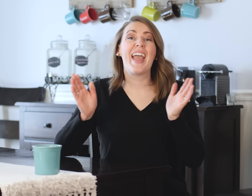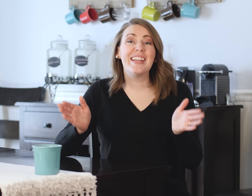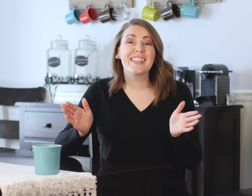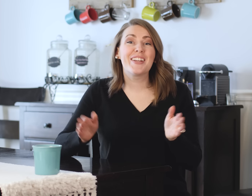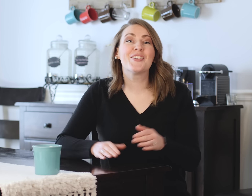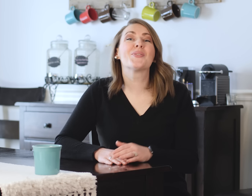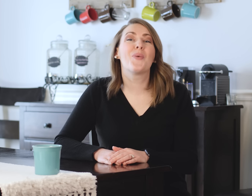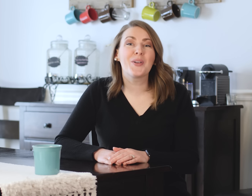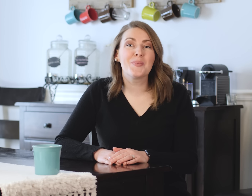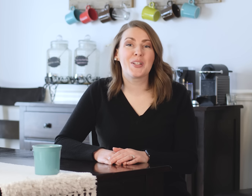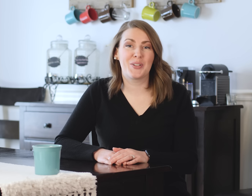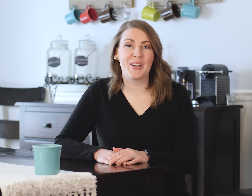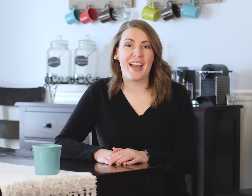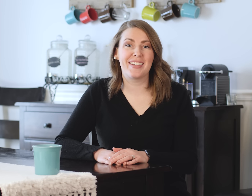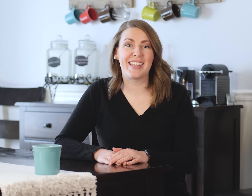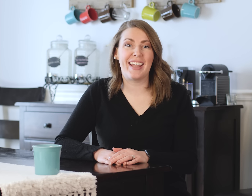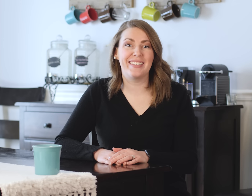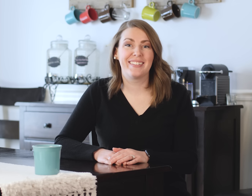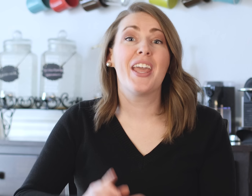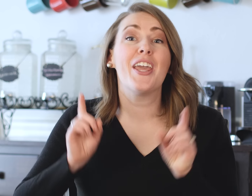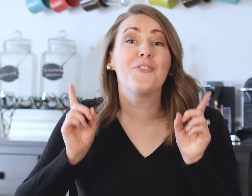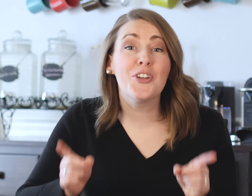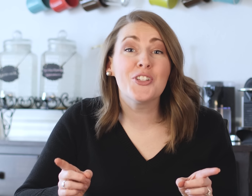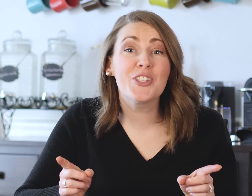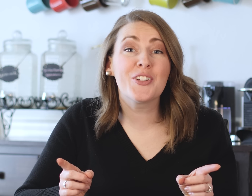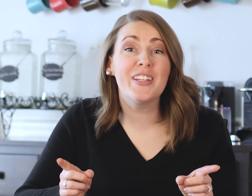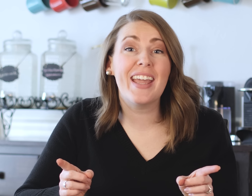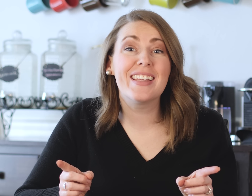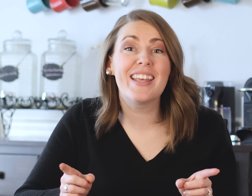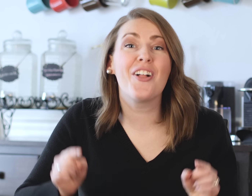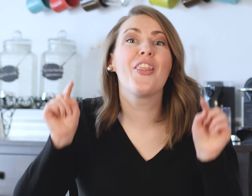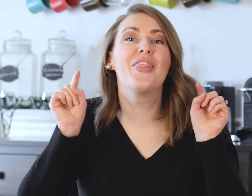Hey Signers, welcome to Learn How to Sign. If you're just learning ASL